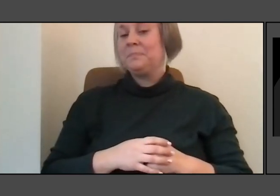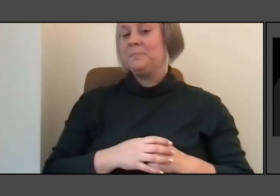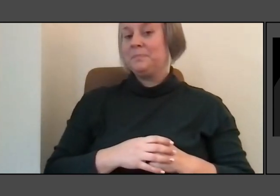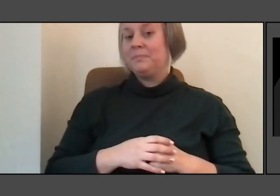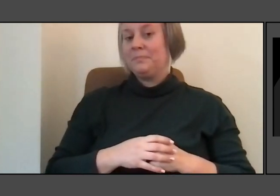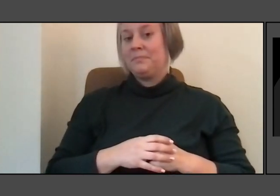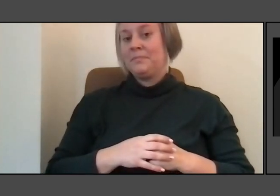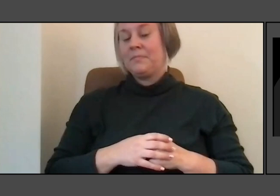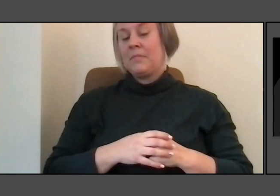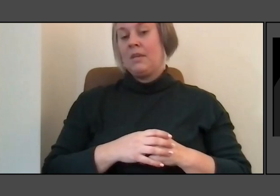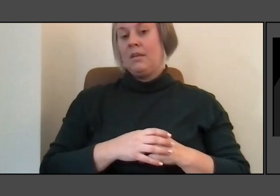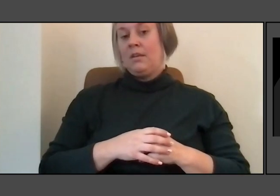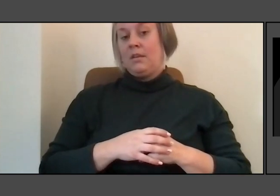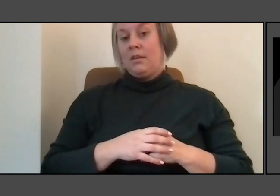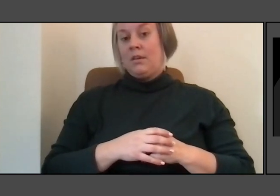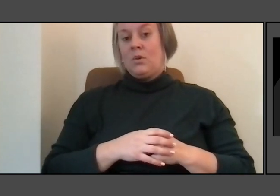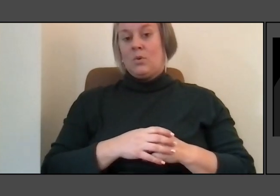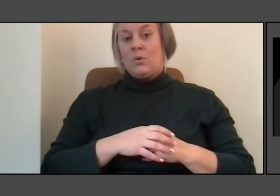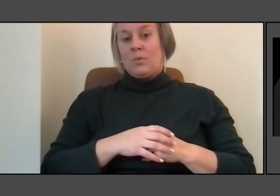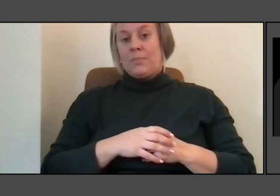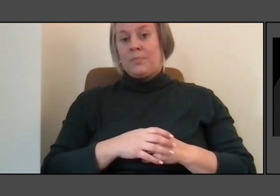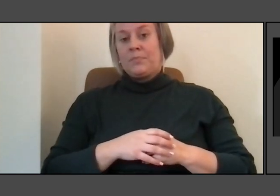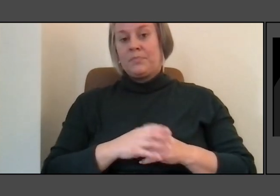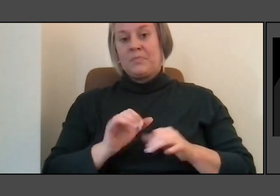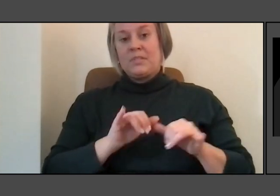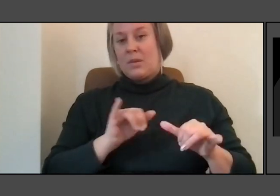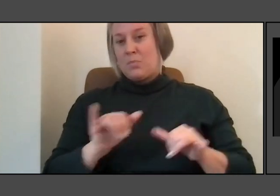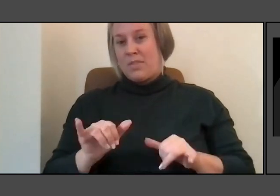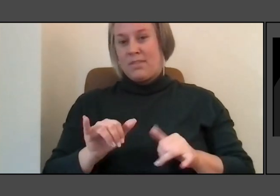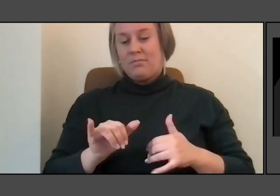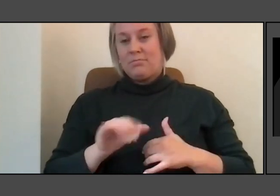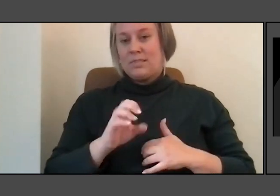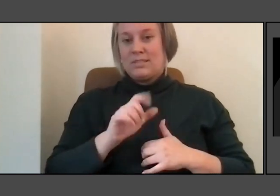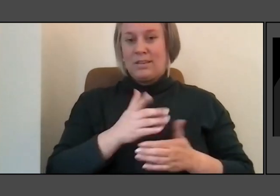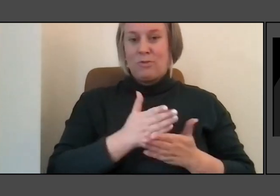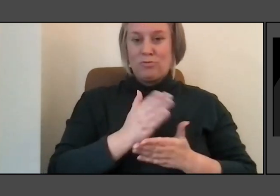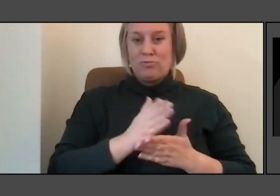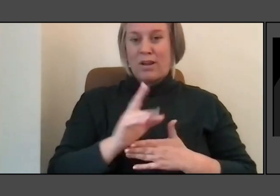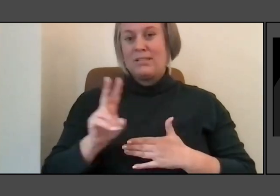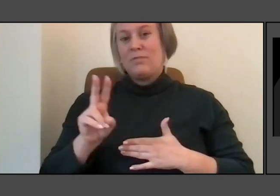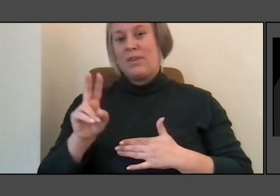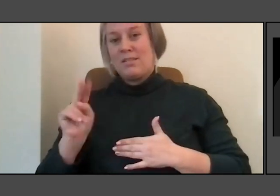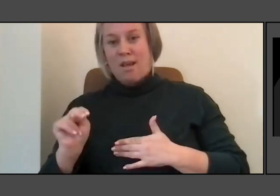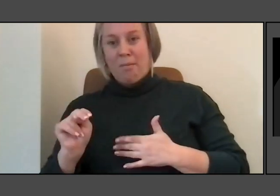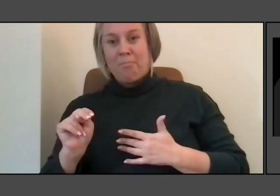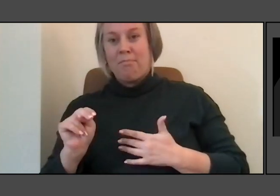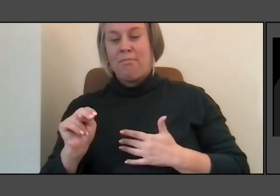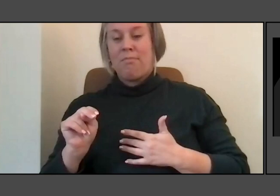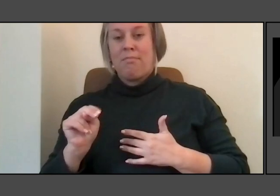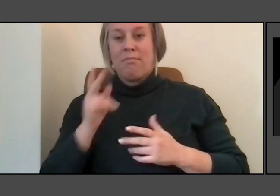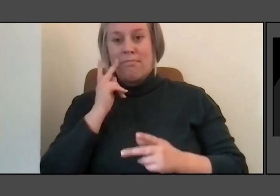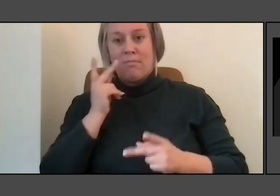Black Grant or the Vietnam or the civil rights or any of the time I've used water, you always see yourself reflected in the piece.